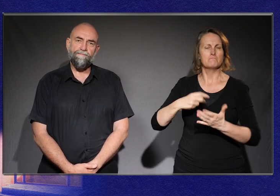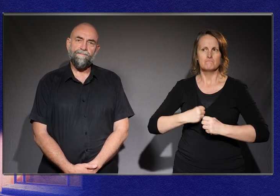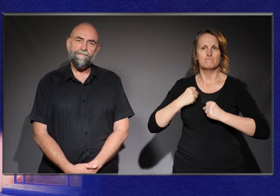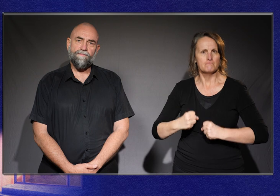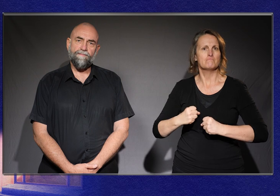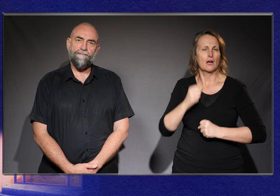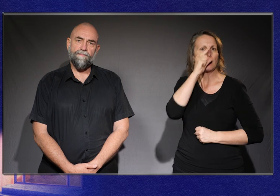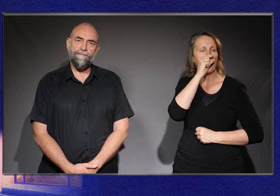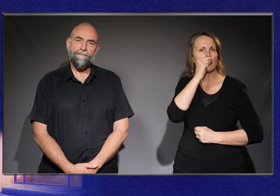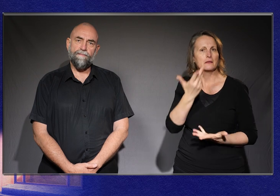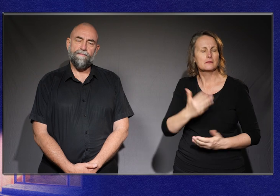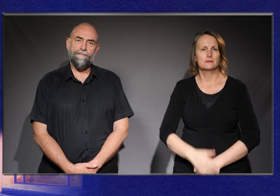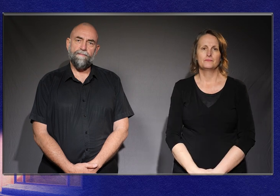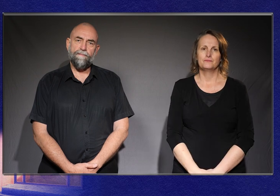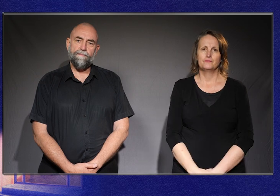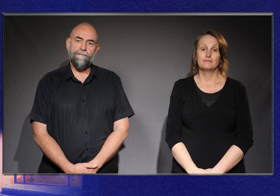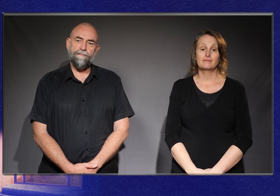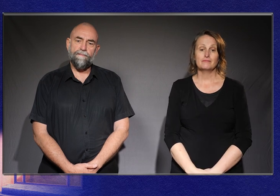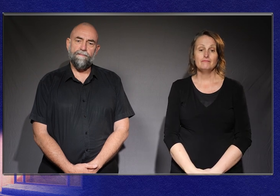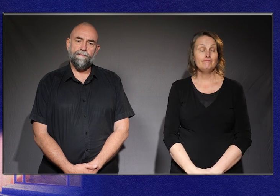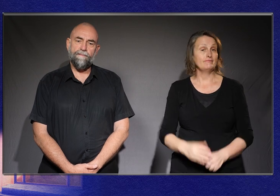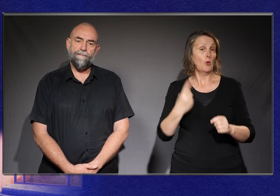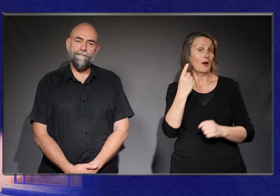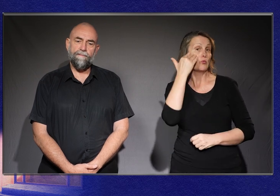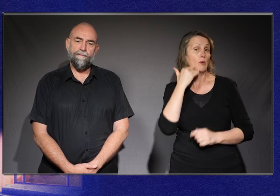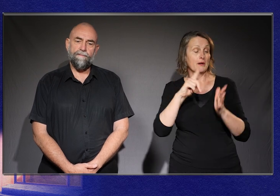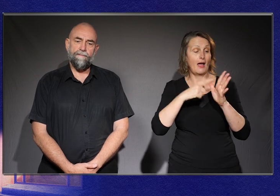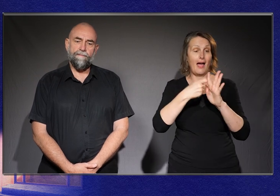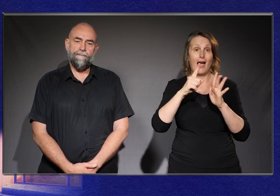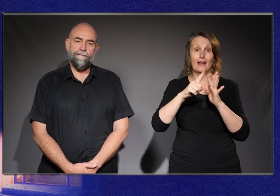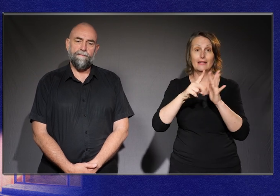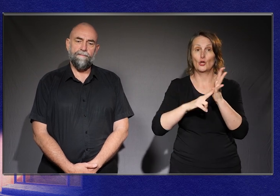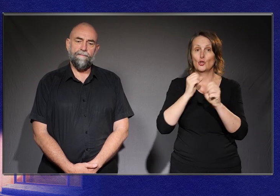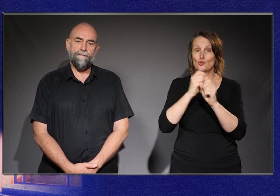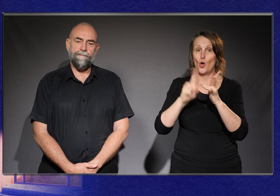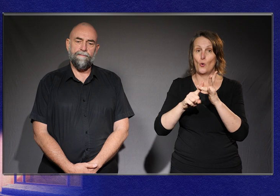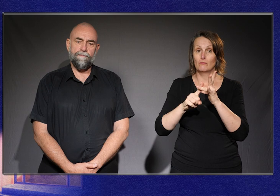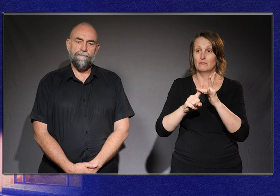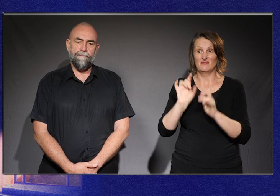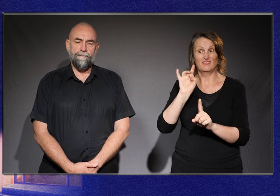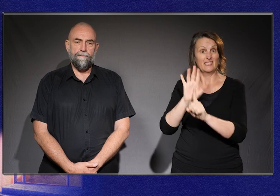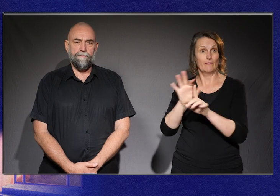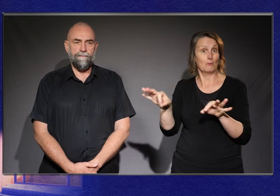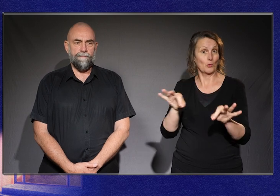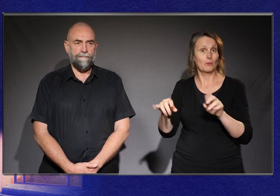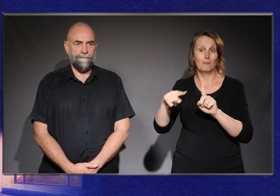Akii Ngo is a model and disability activist and found disability pride when they started